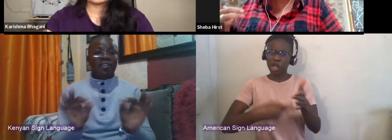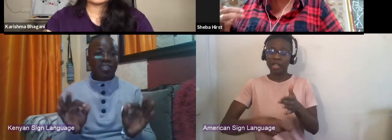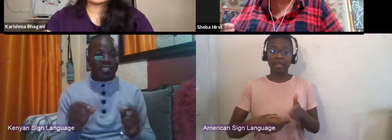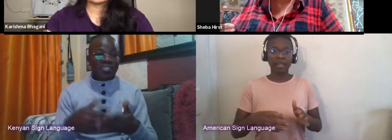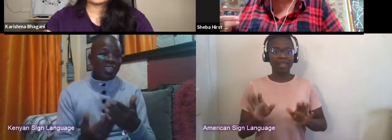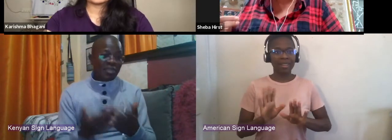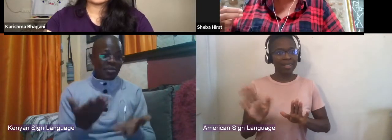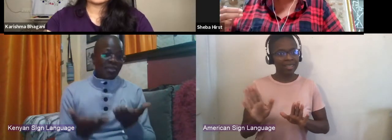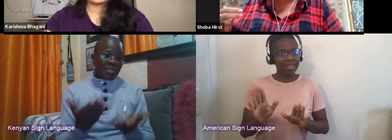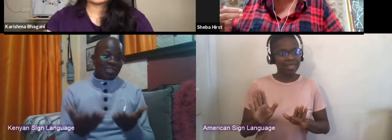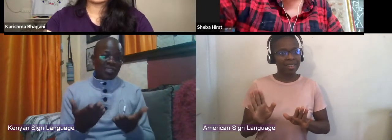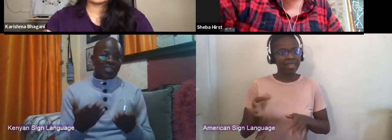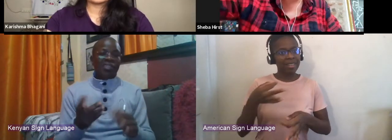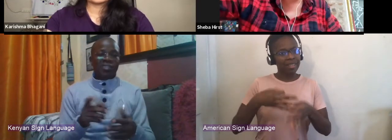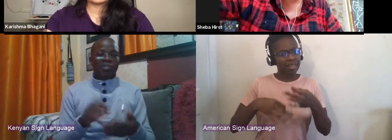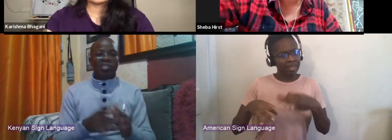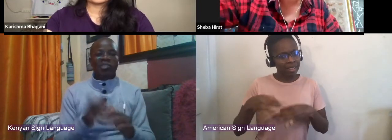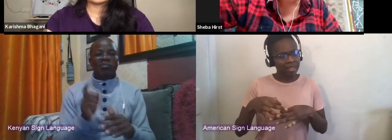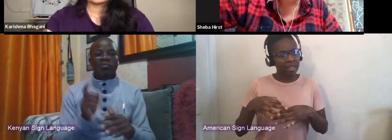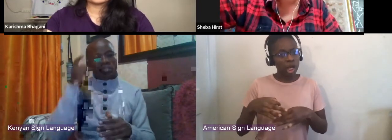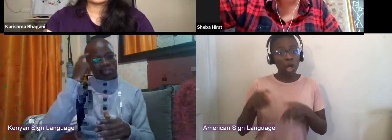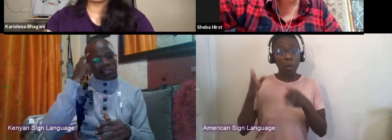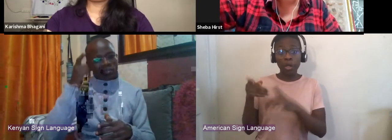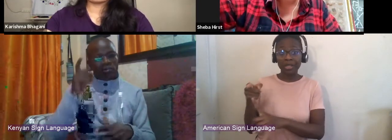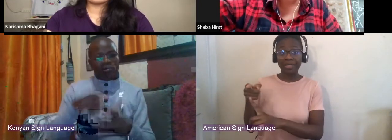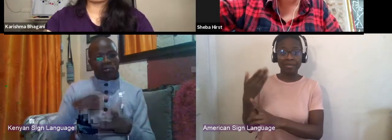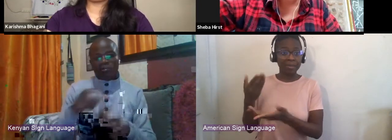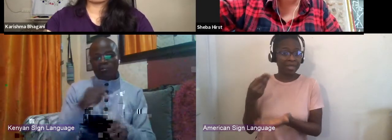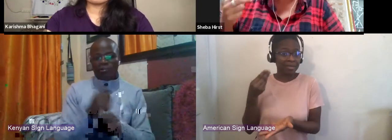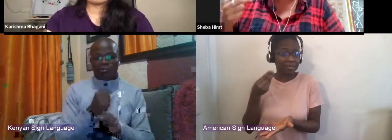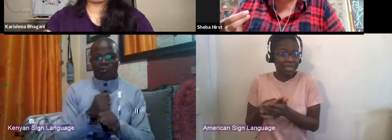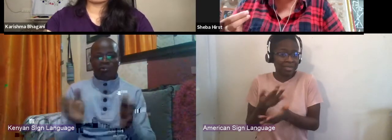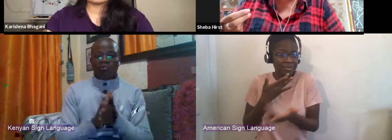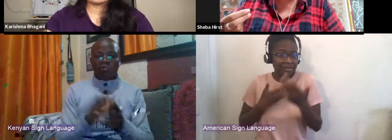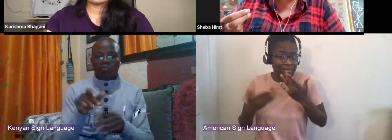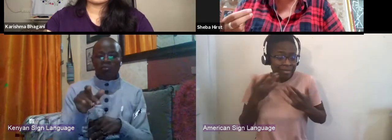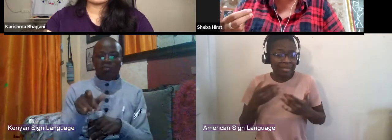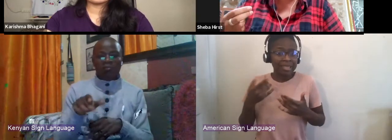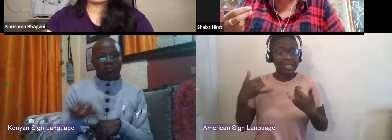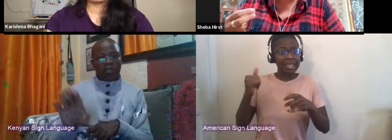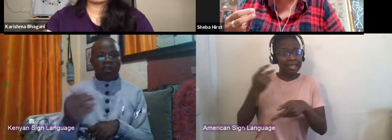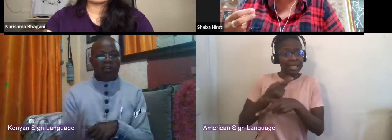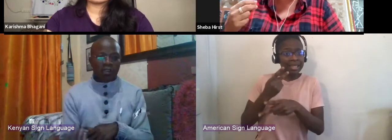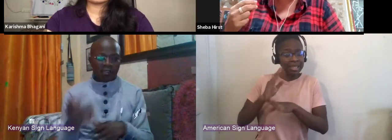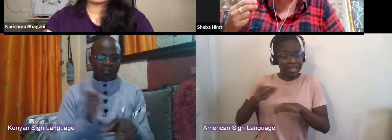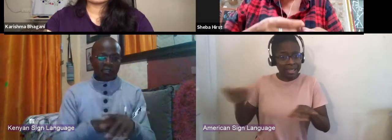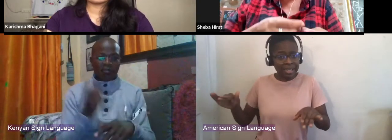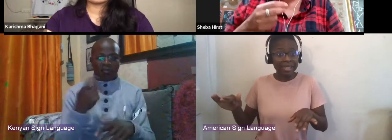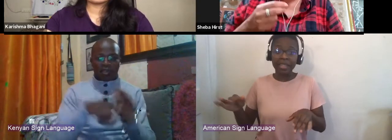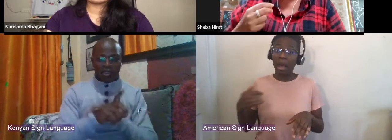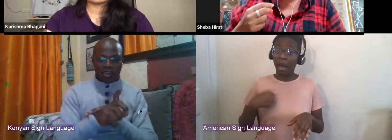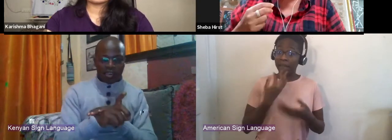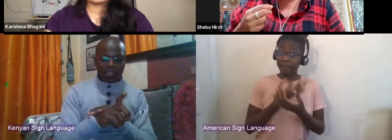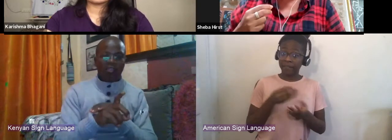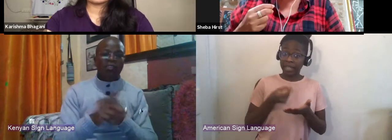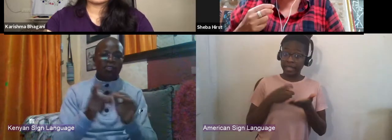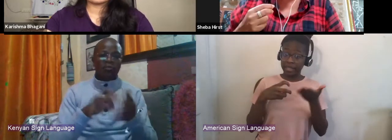out what they're gonna do with their kids while they're going to have that experience. There's a cost to them. They still have to figure out, what their lunch money is going to be